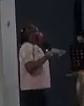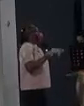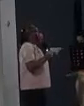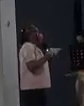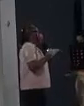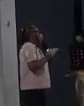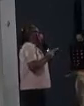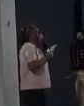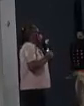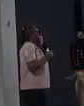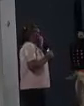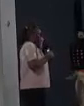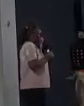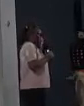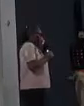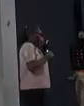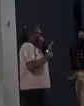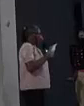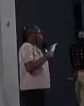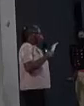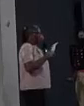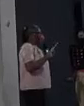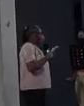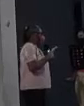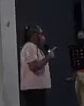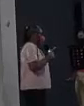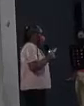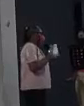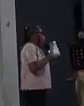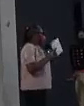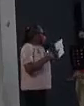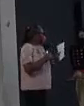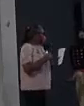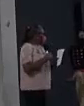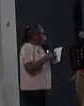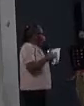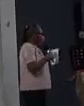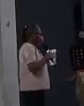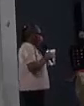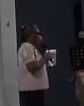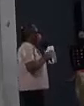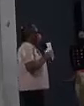one has it I consider it true if one has any property that will influence or not influence or